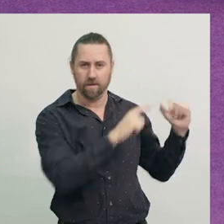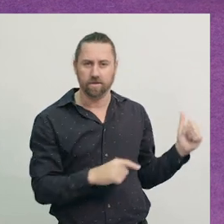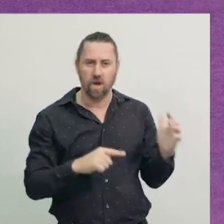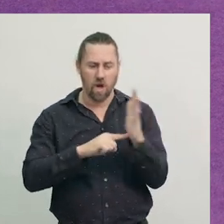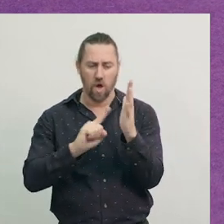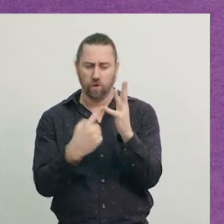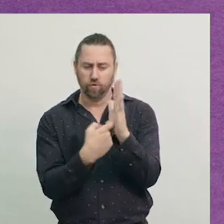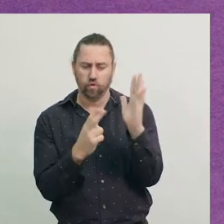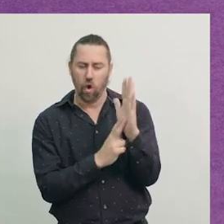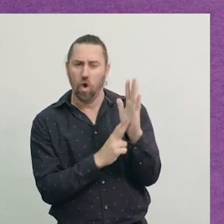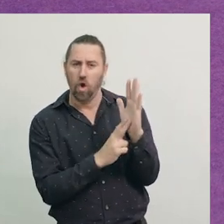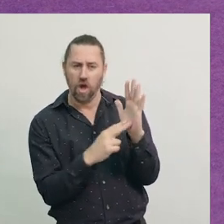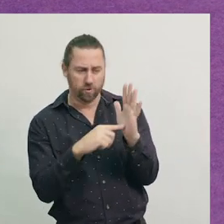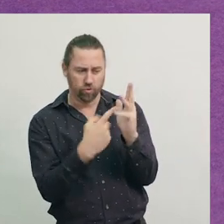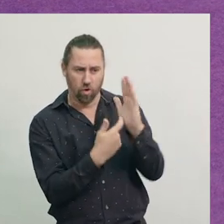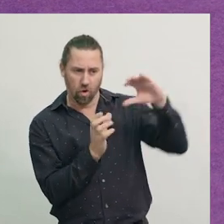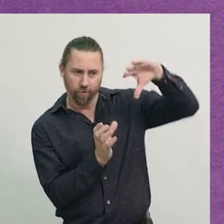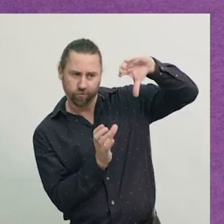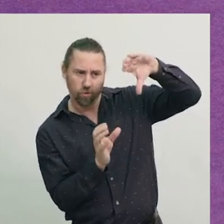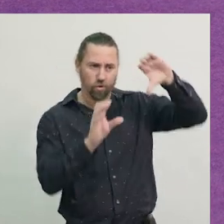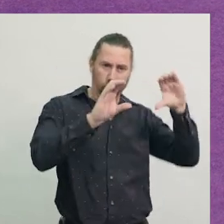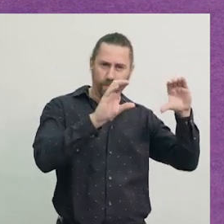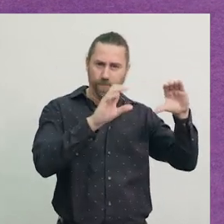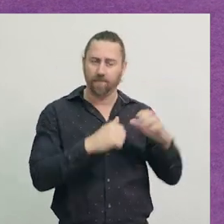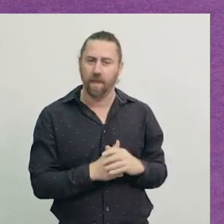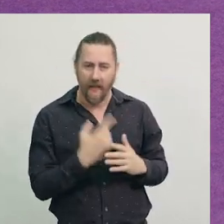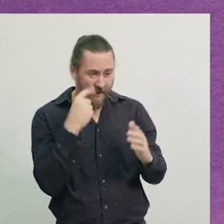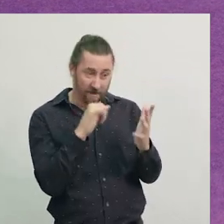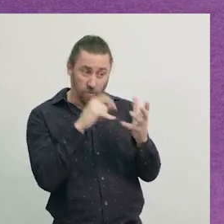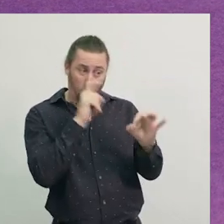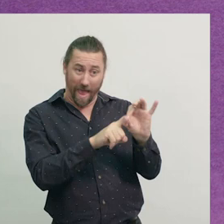There. Done. Can you see the small square inside the triangle?